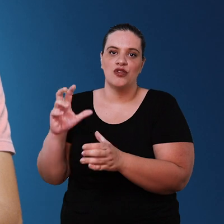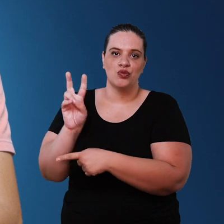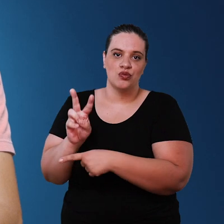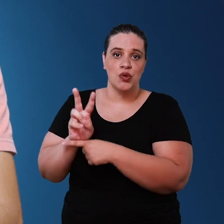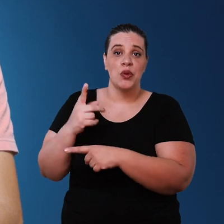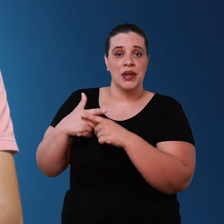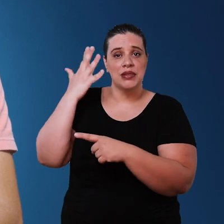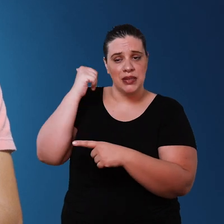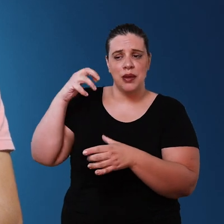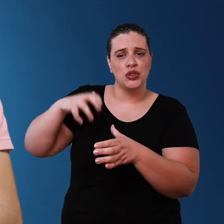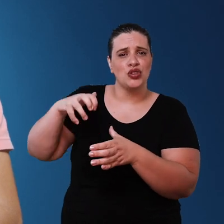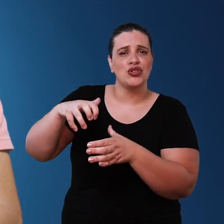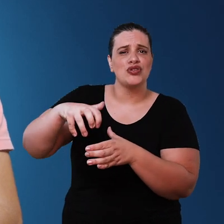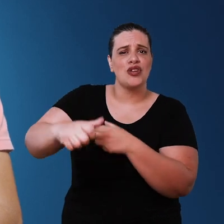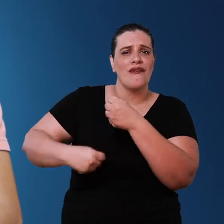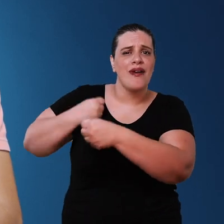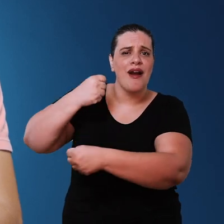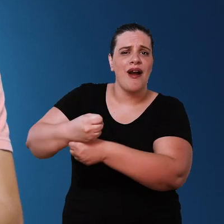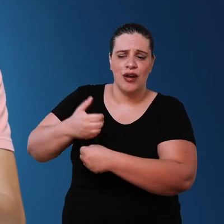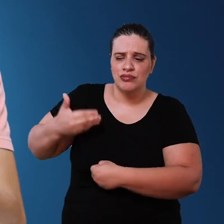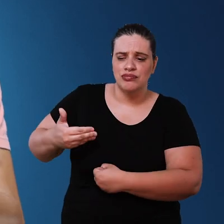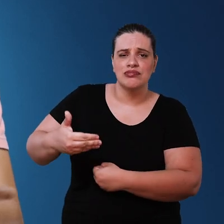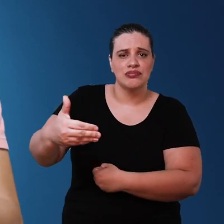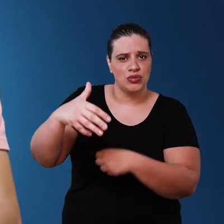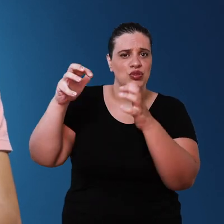, you know that even if it is in the dry season in the other it will rain